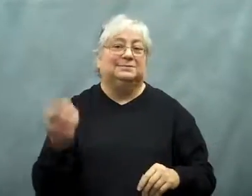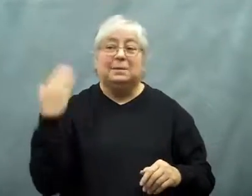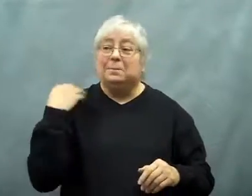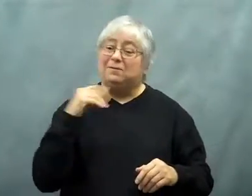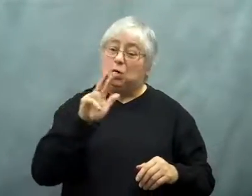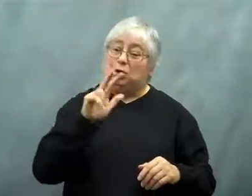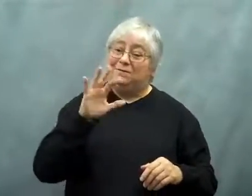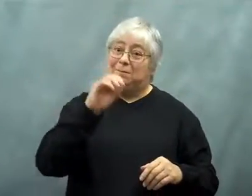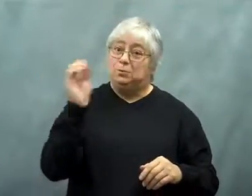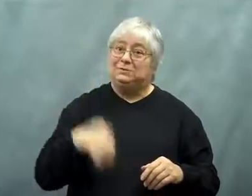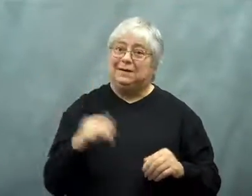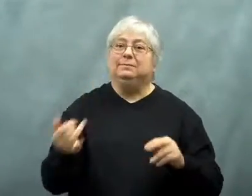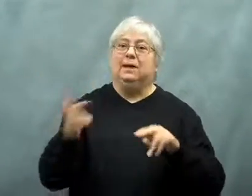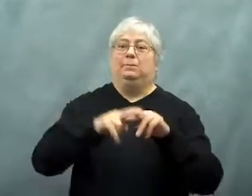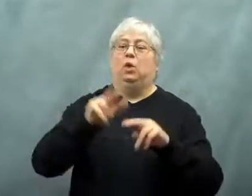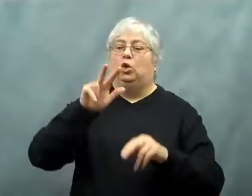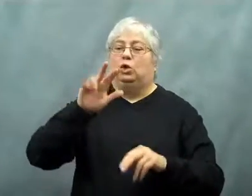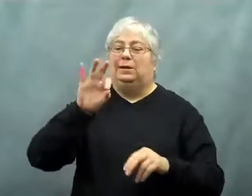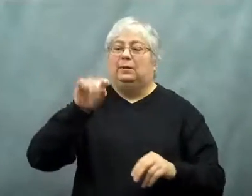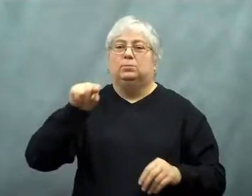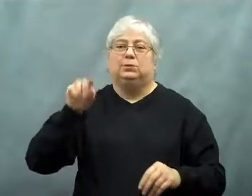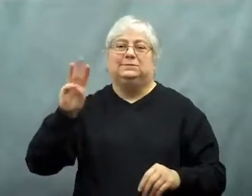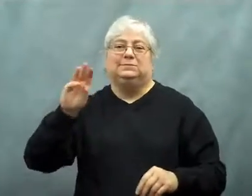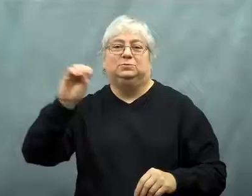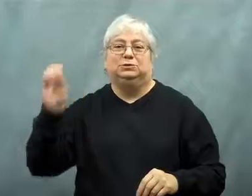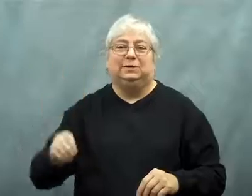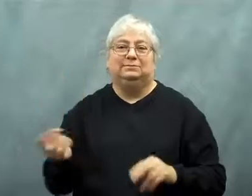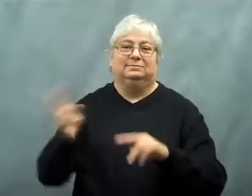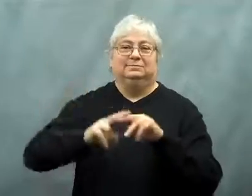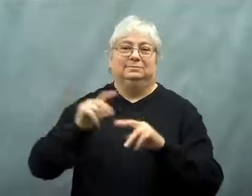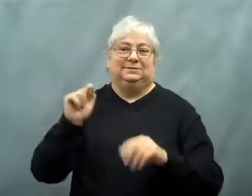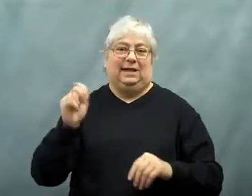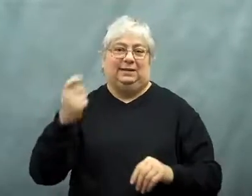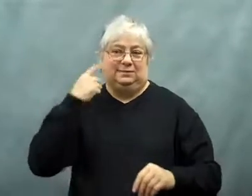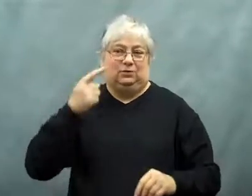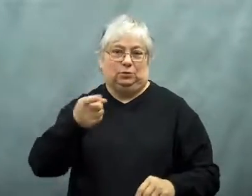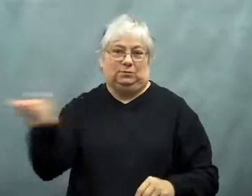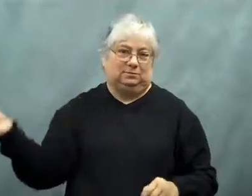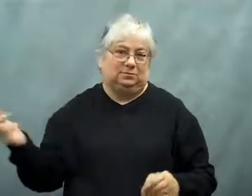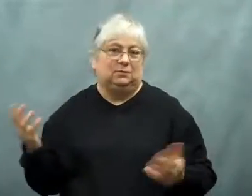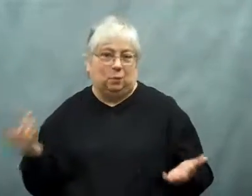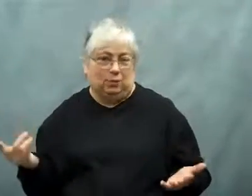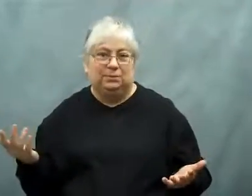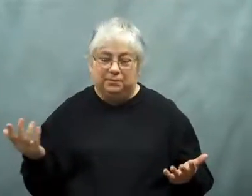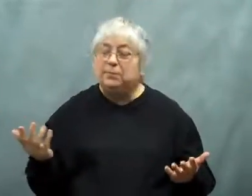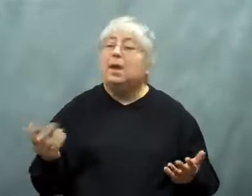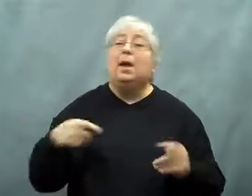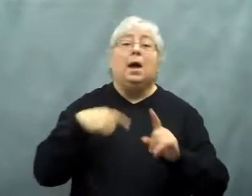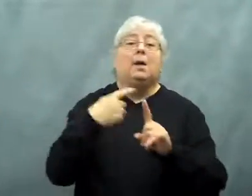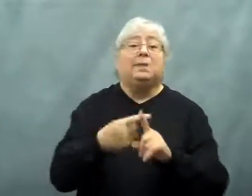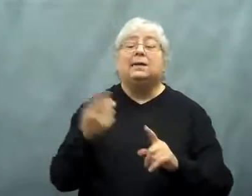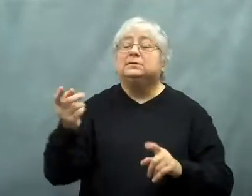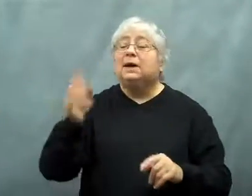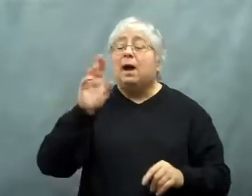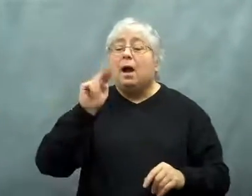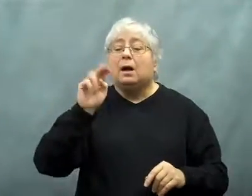The tax rate went up from 35% to 39.6% for that bracket.